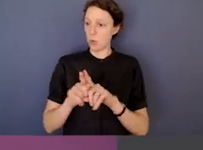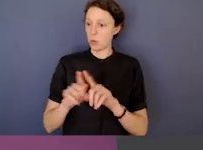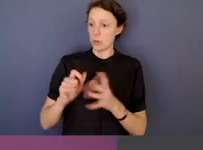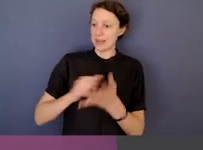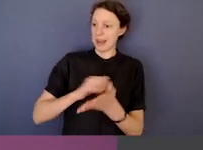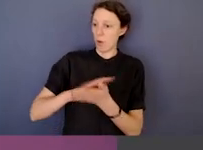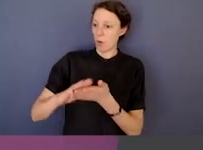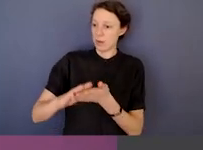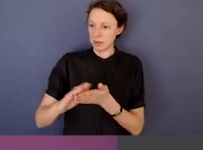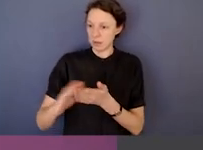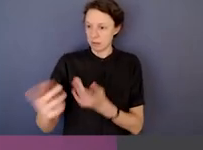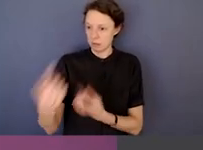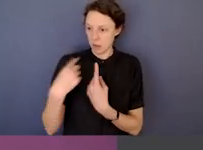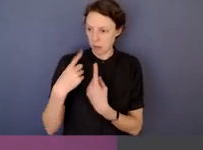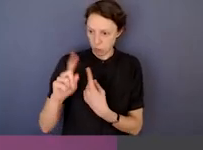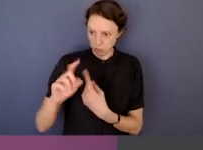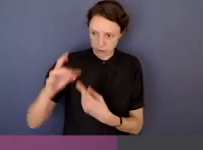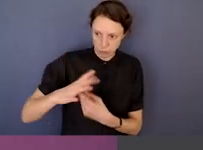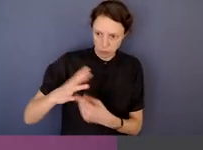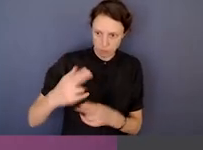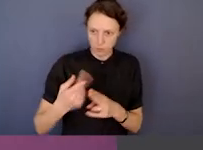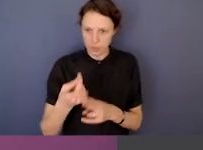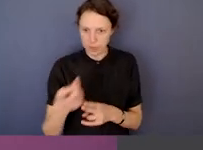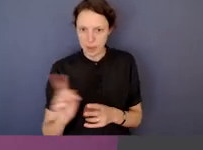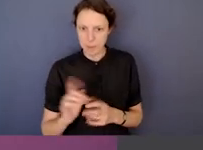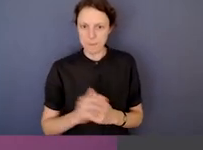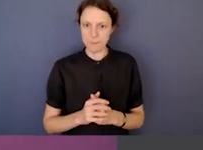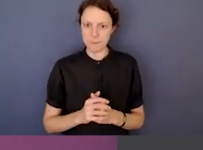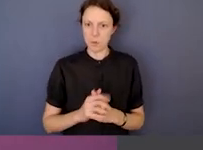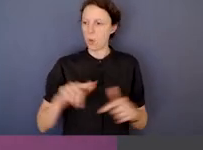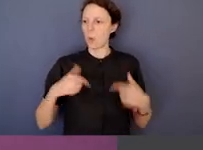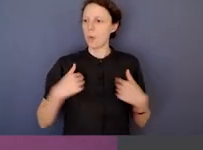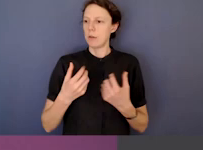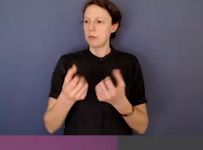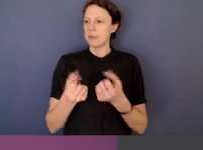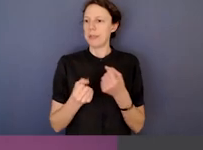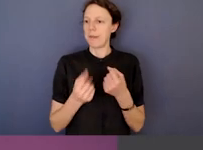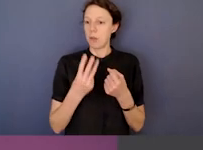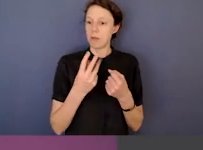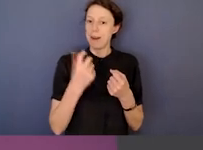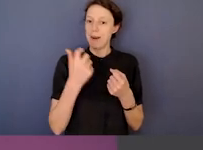And really to help with the triaging, we get three and a half, 4,000